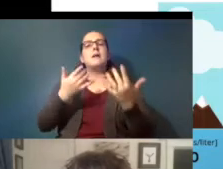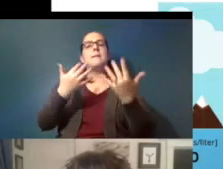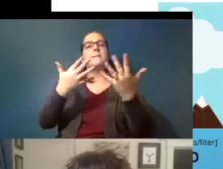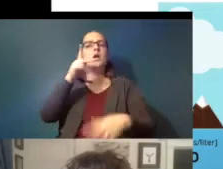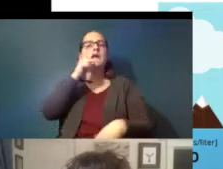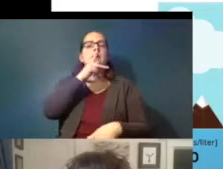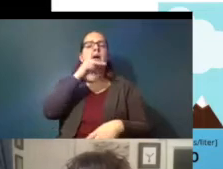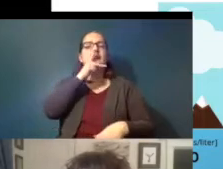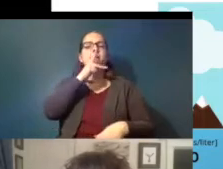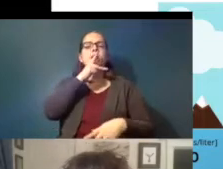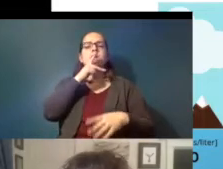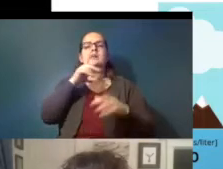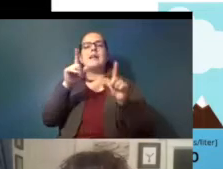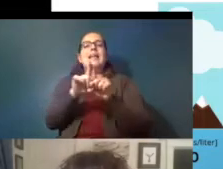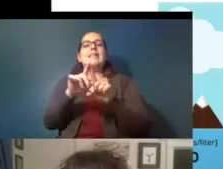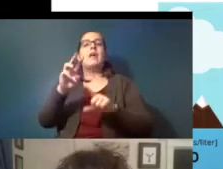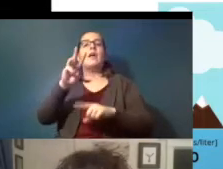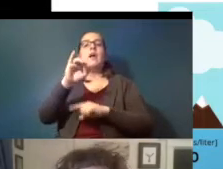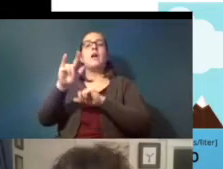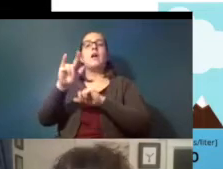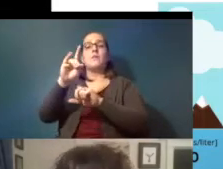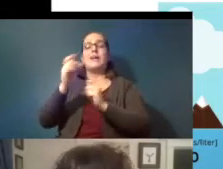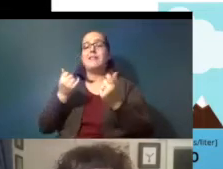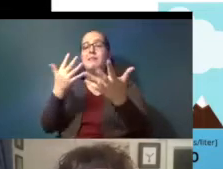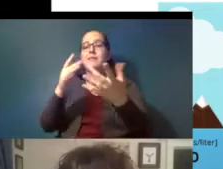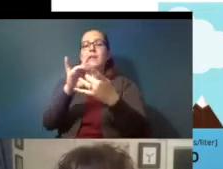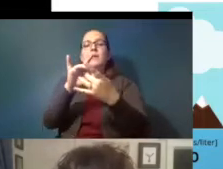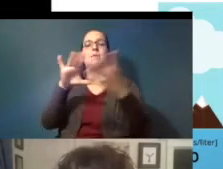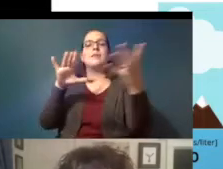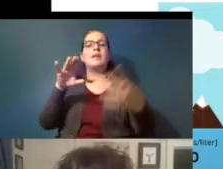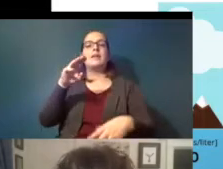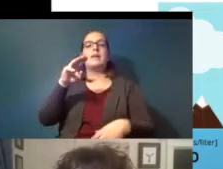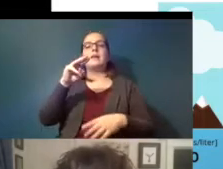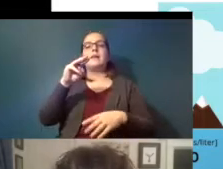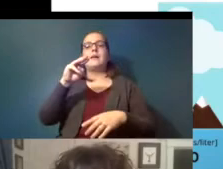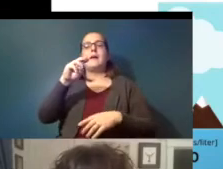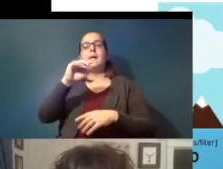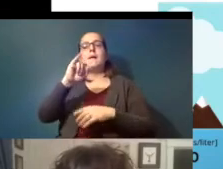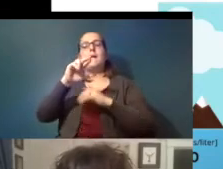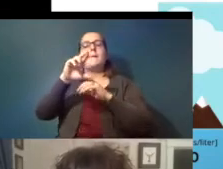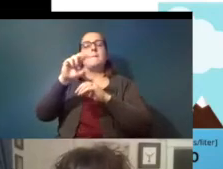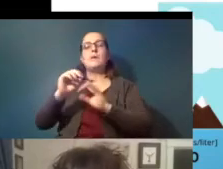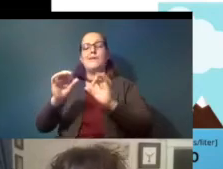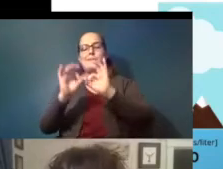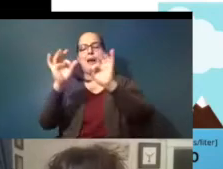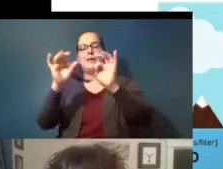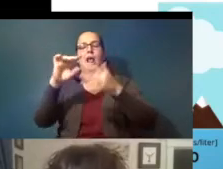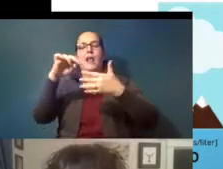as in wildfires release micro particles that fall to the ground and water from the air so